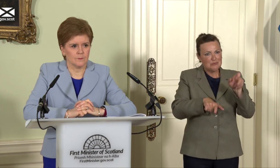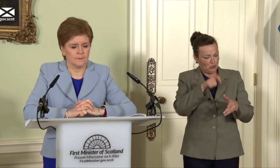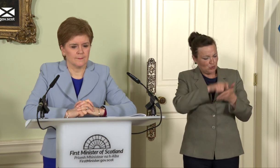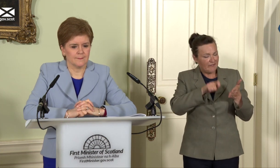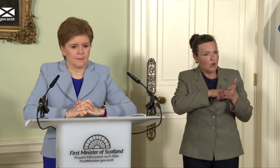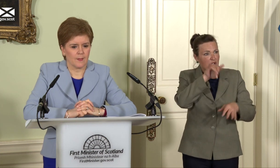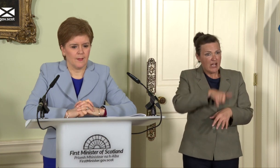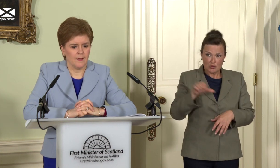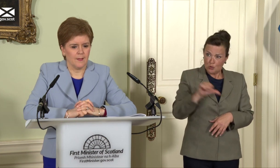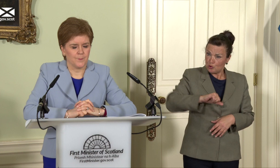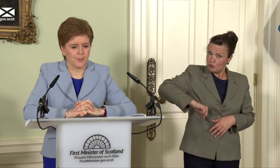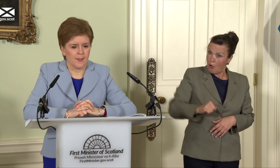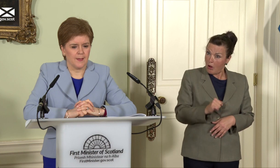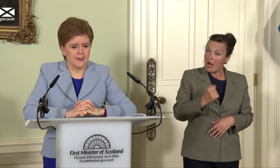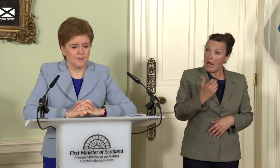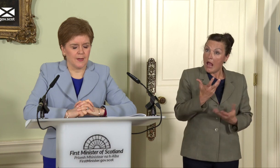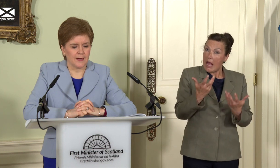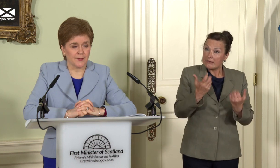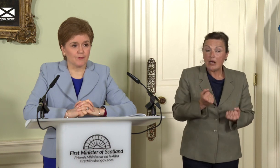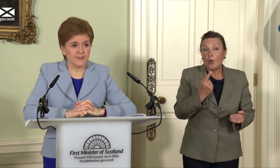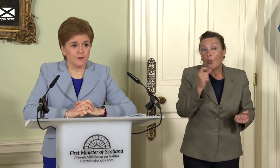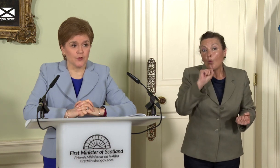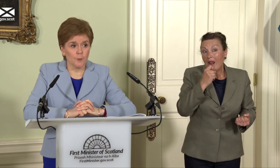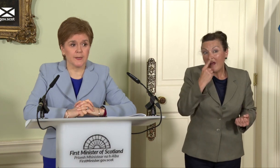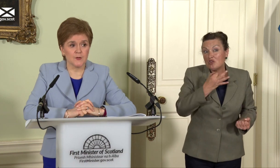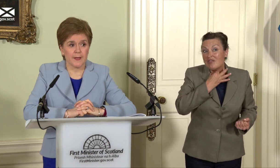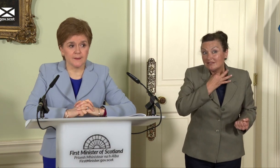if they vote yes in another referendum? I think the risk of not being independent,